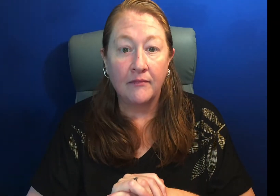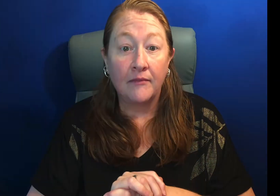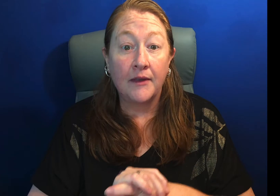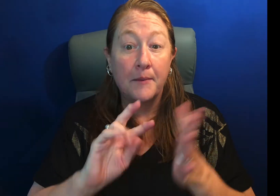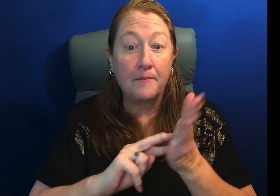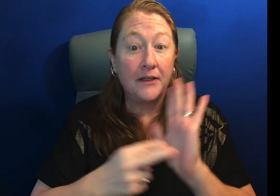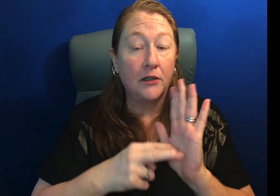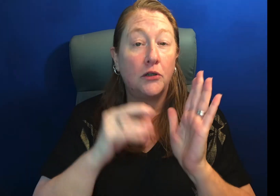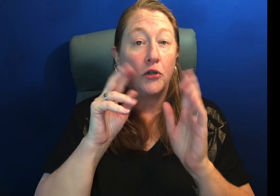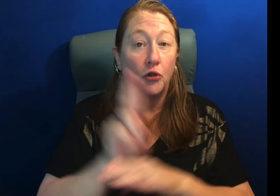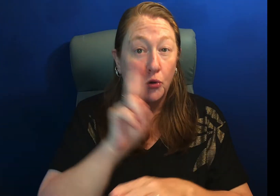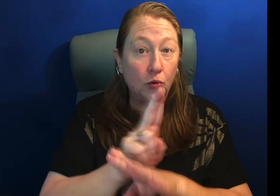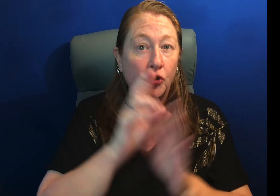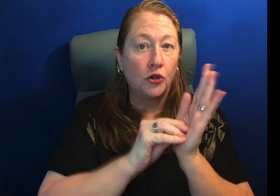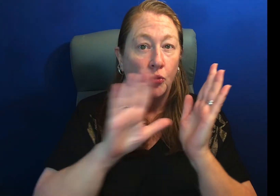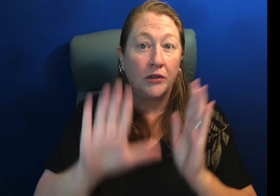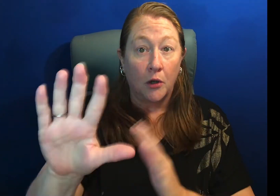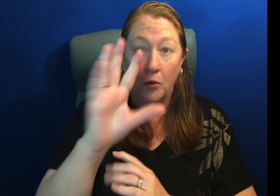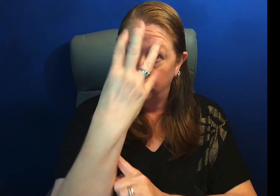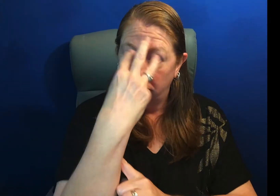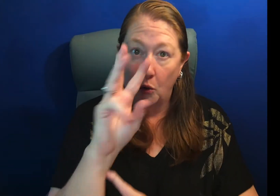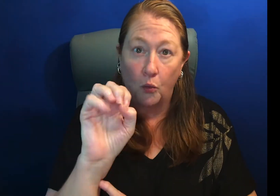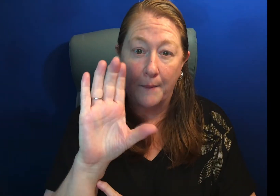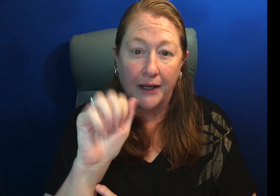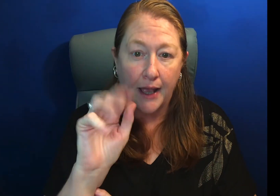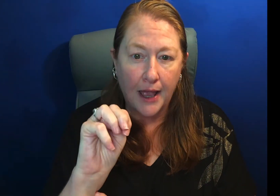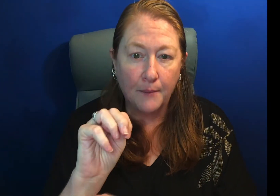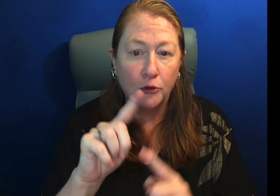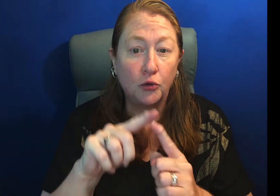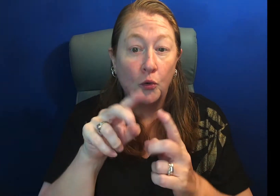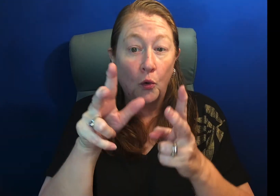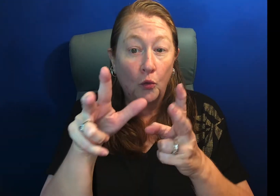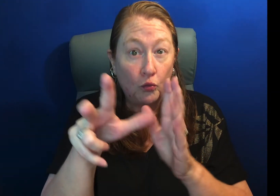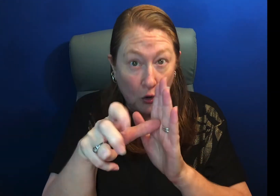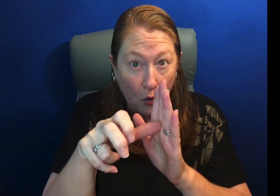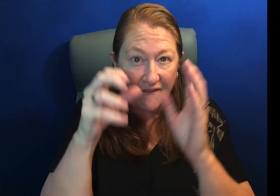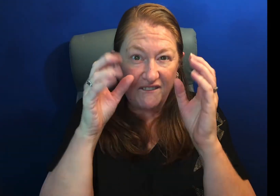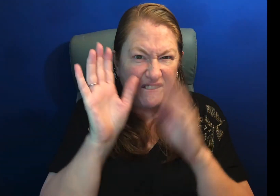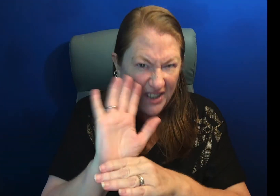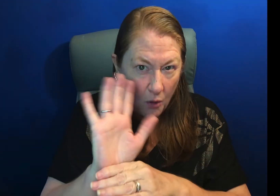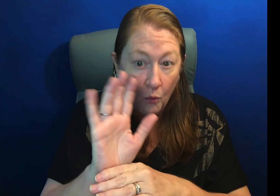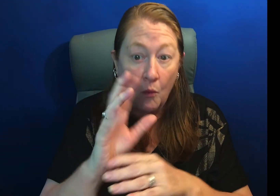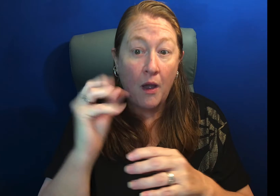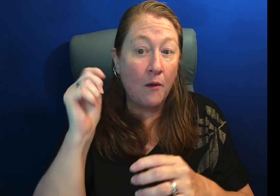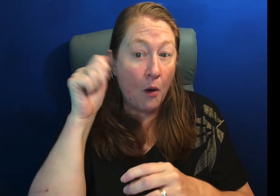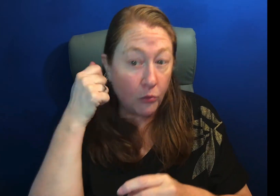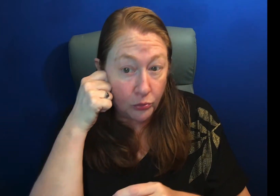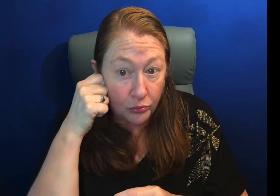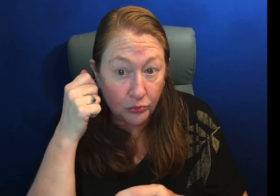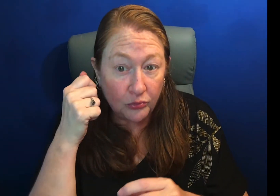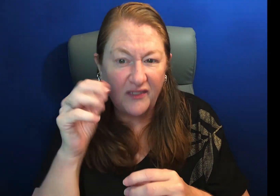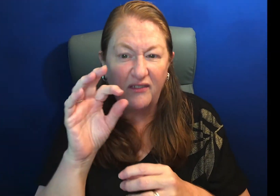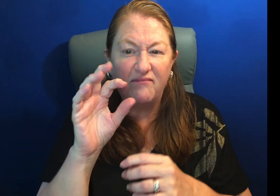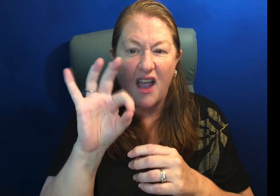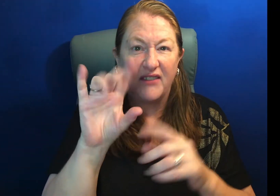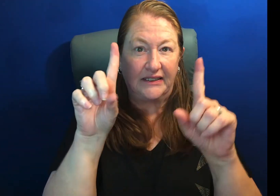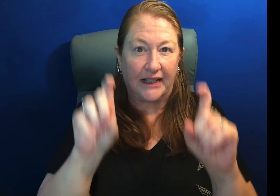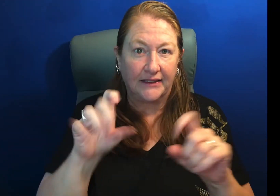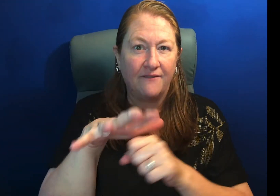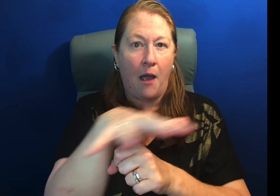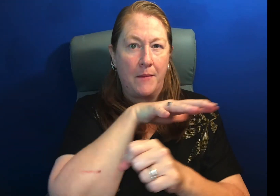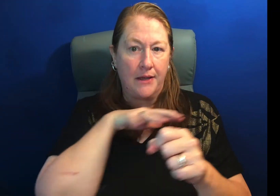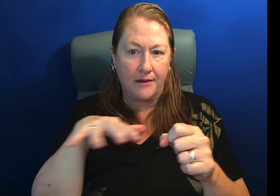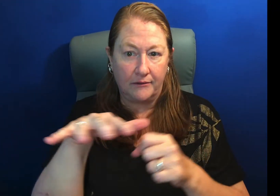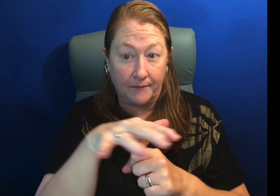which uses the students’ webcams to record video and audio of the exam environment.